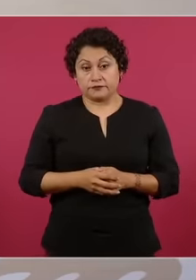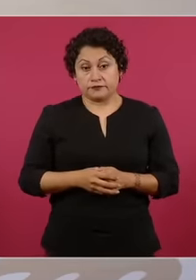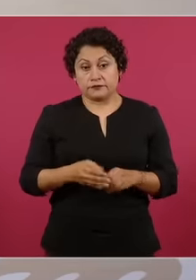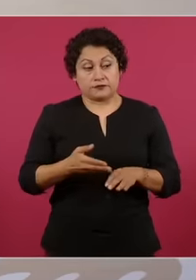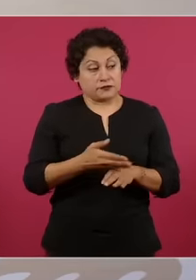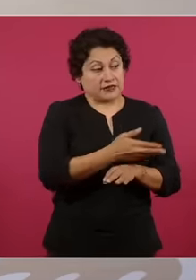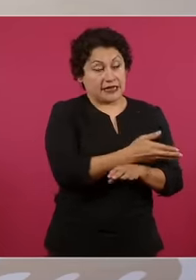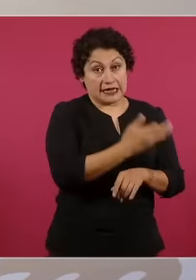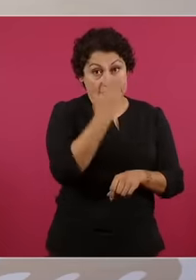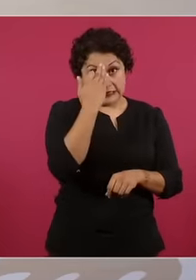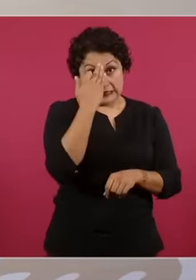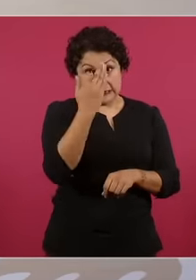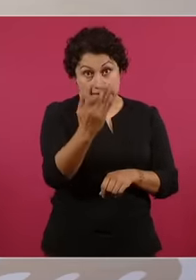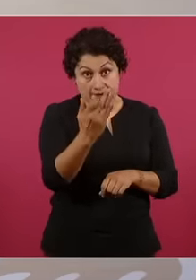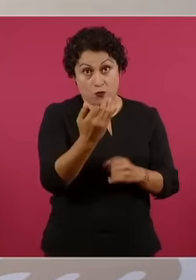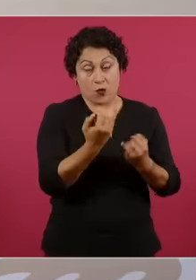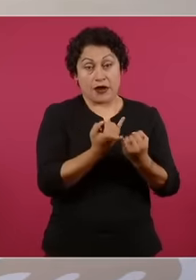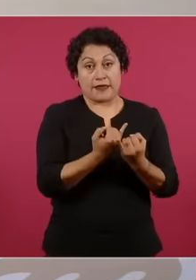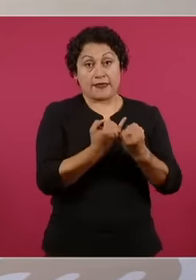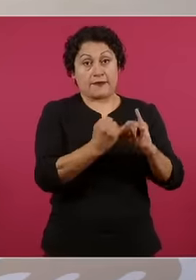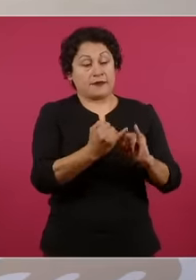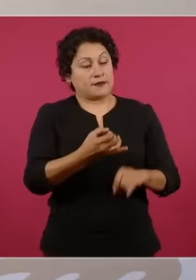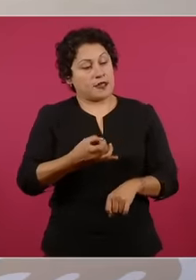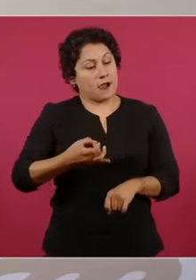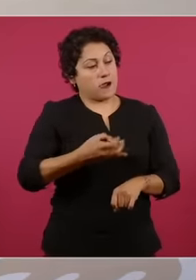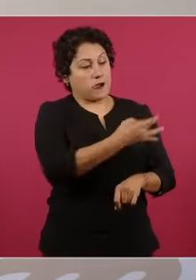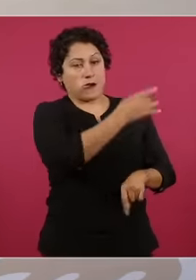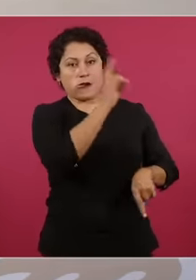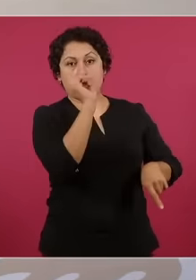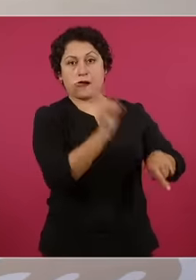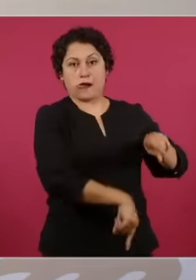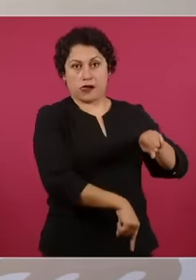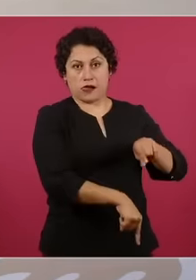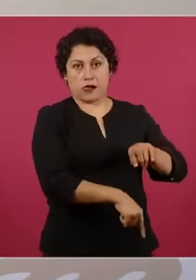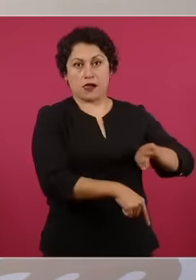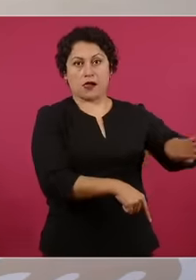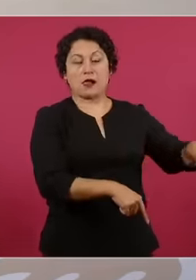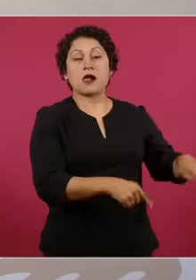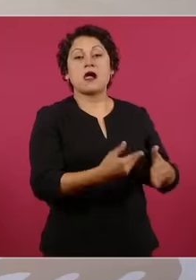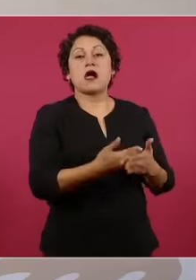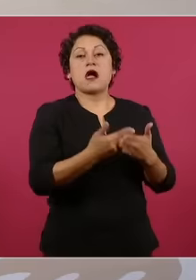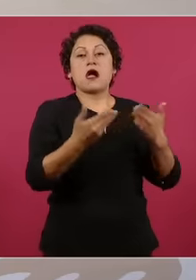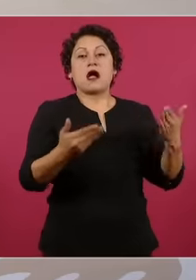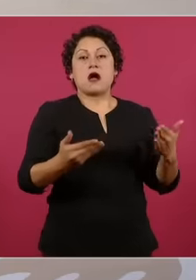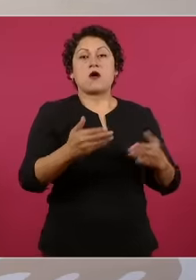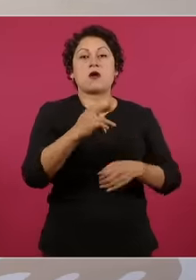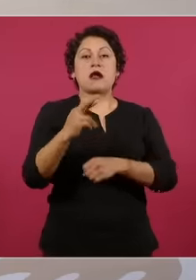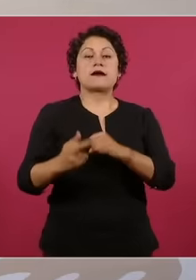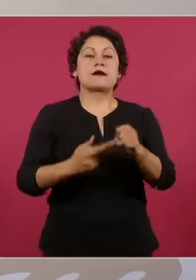independence stopped. establish a Republic 200 years ago